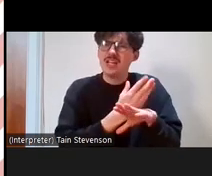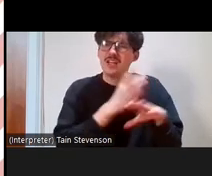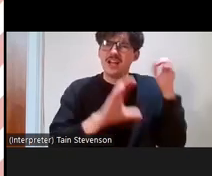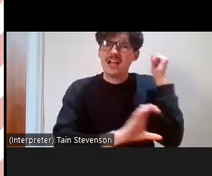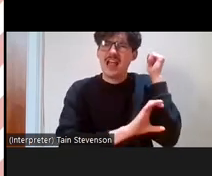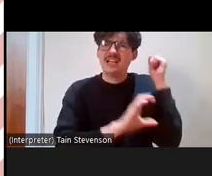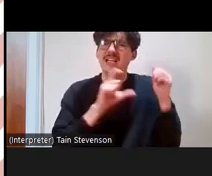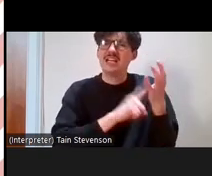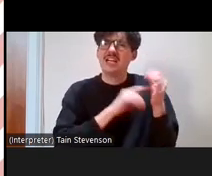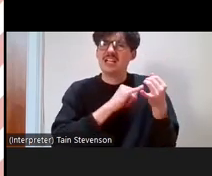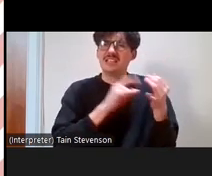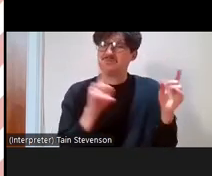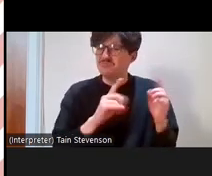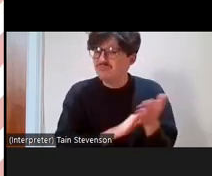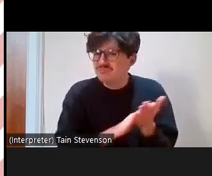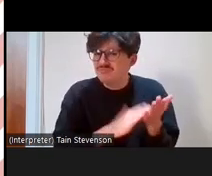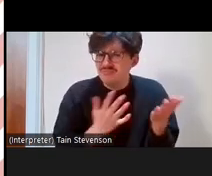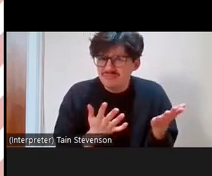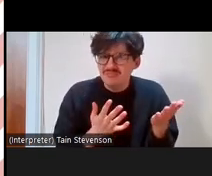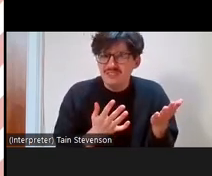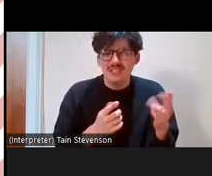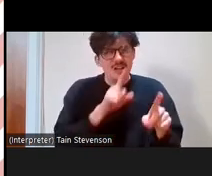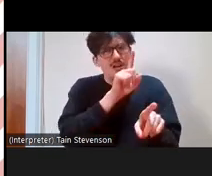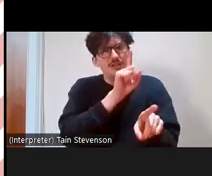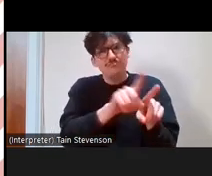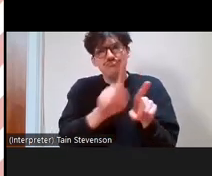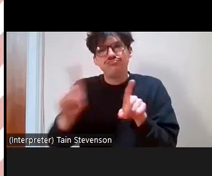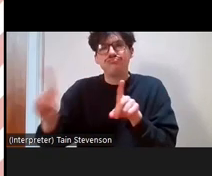I think it can mean different things to different people and people interpret it in different ways,